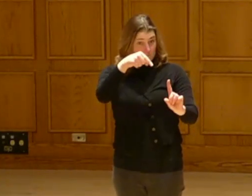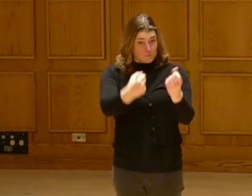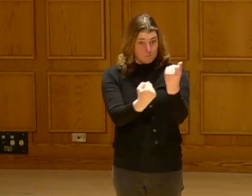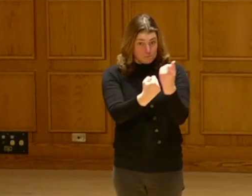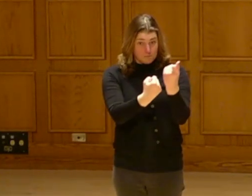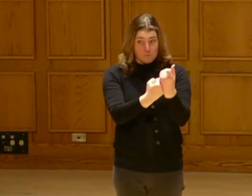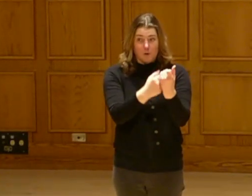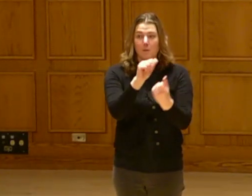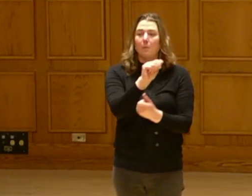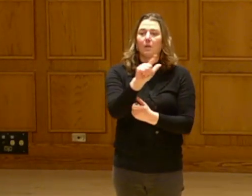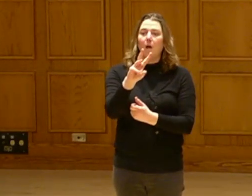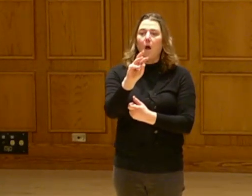They are made possible by the Alworth family.